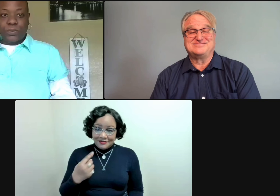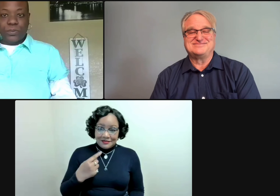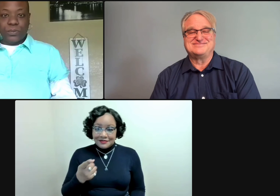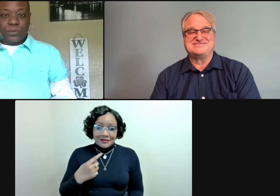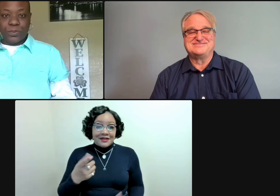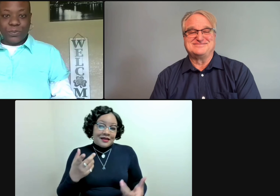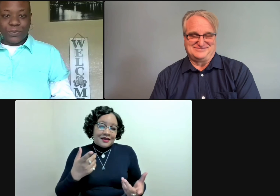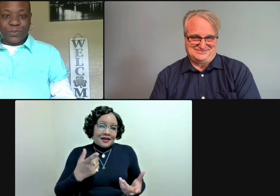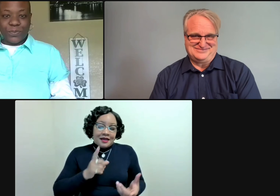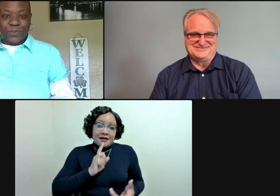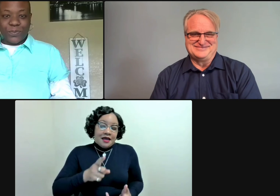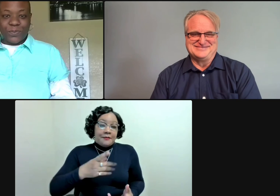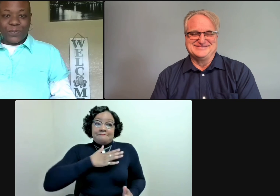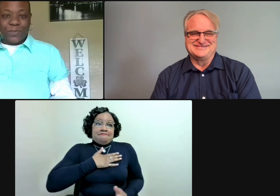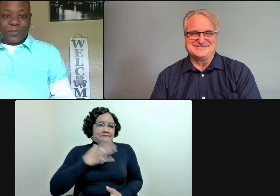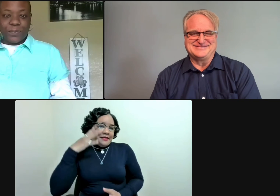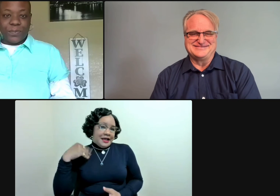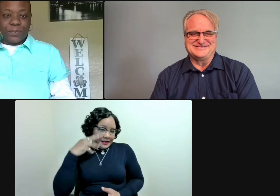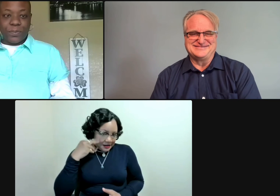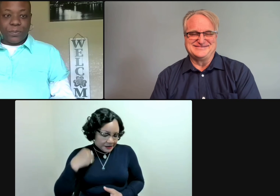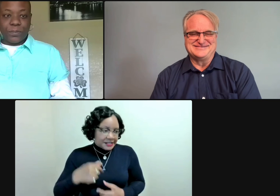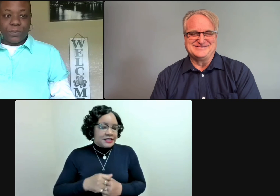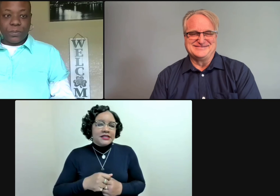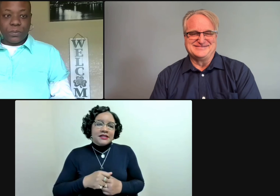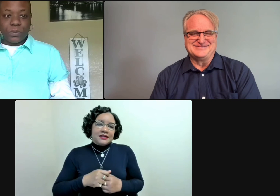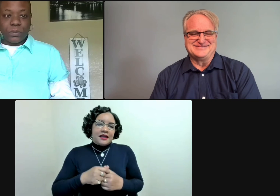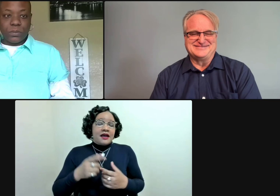So this is Aundrea. In my experience--